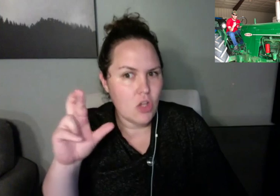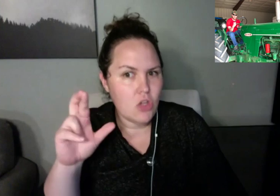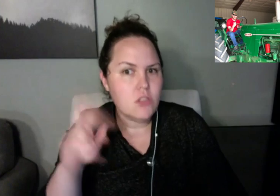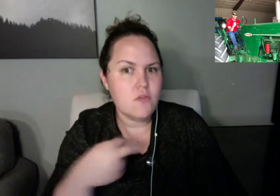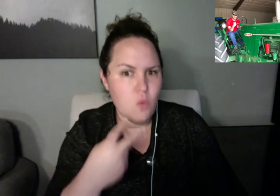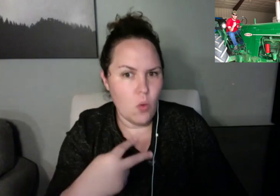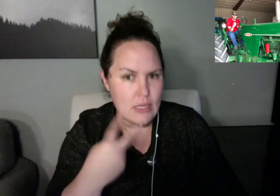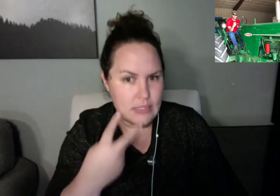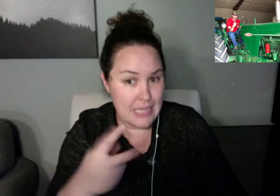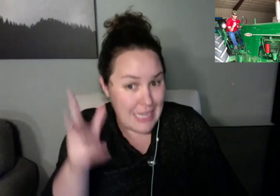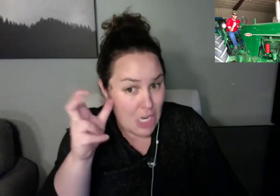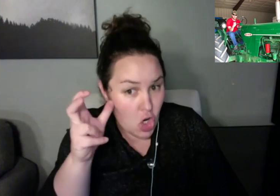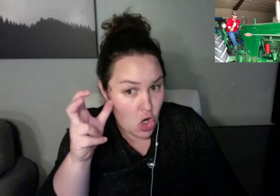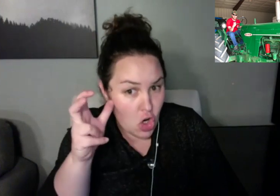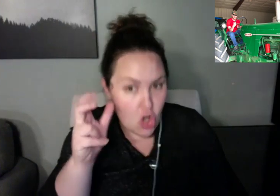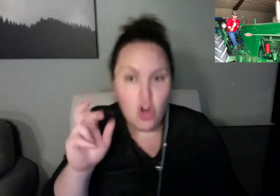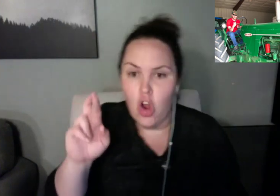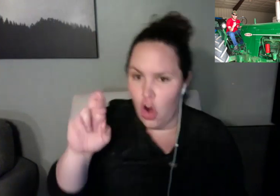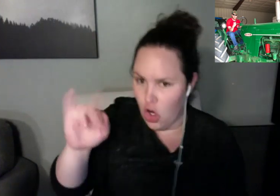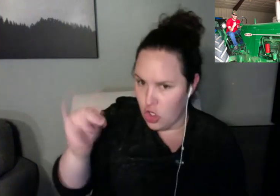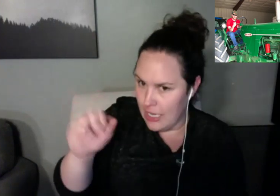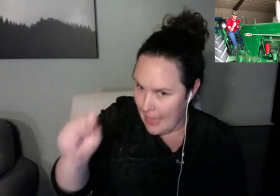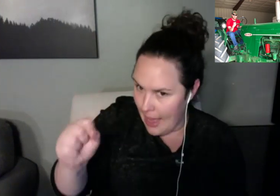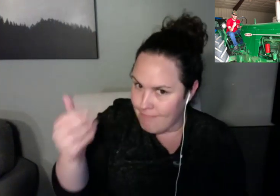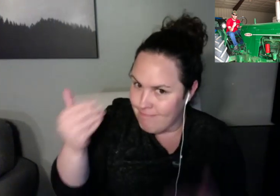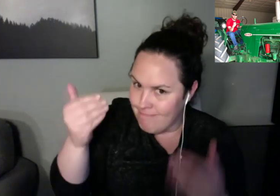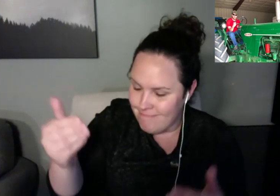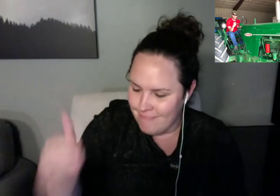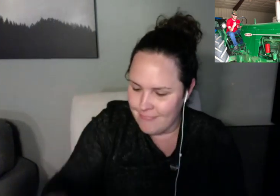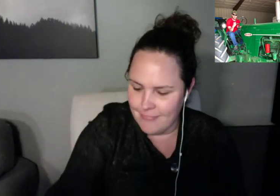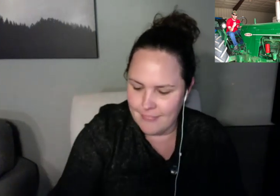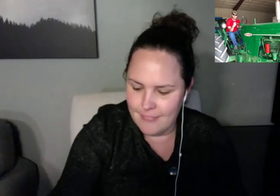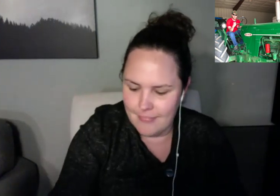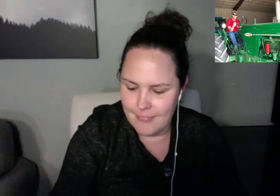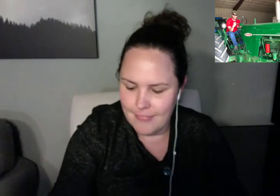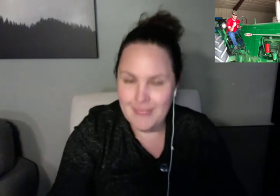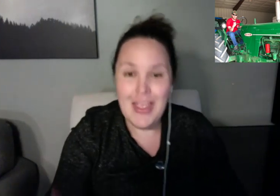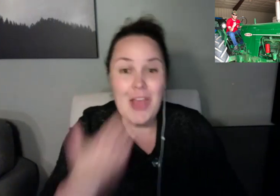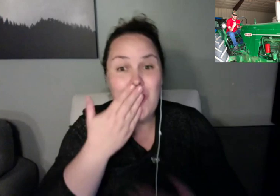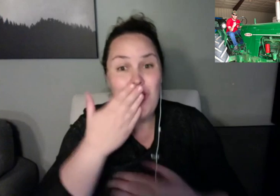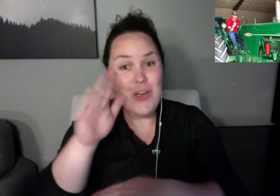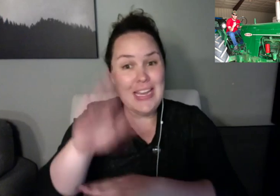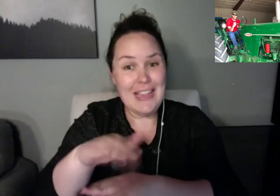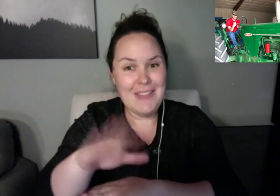number three in line. It was always me leading, there was another